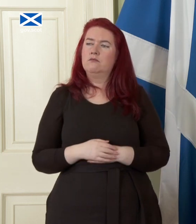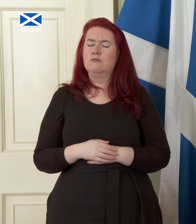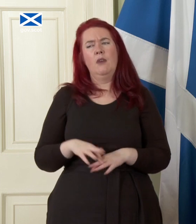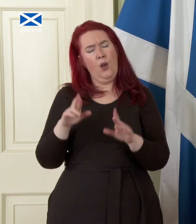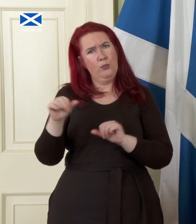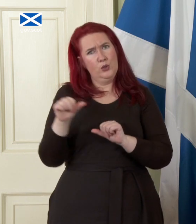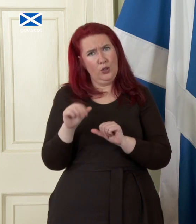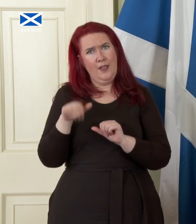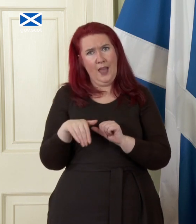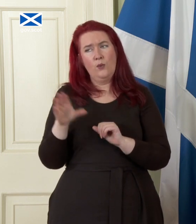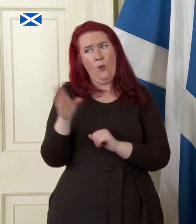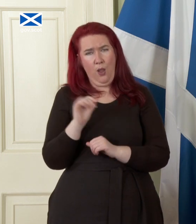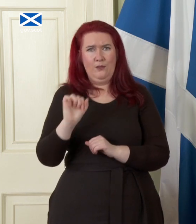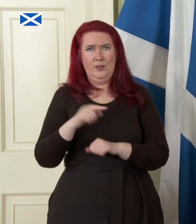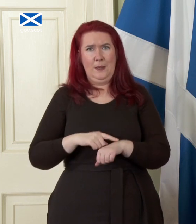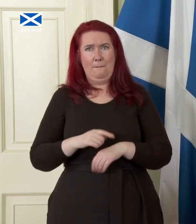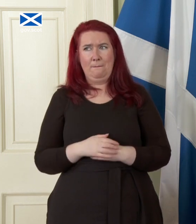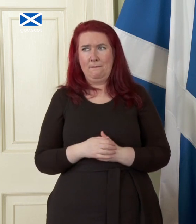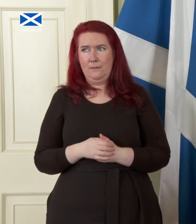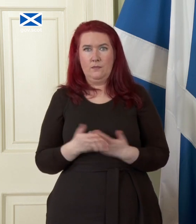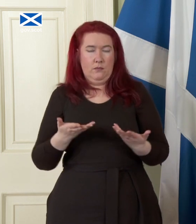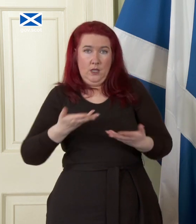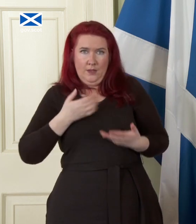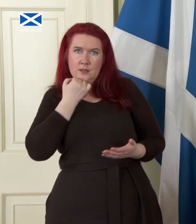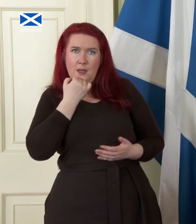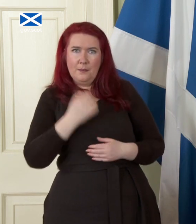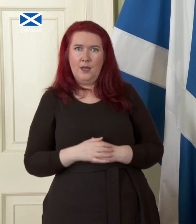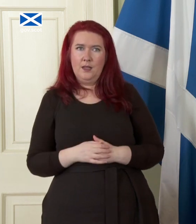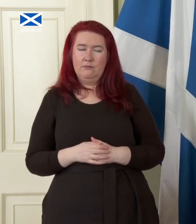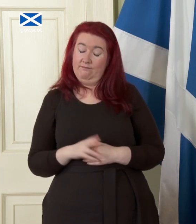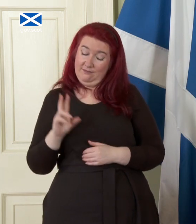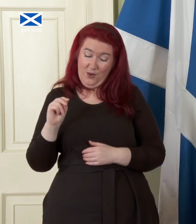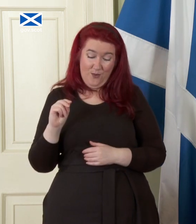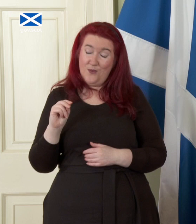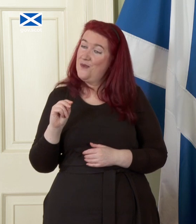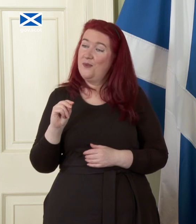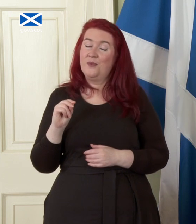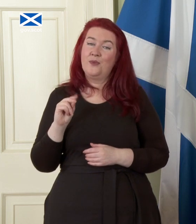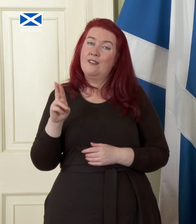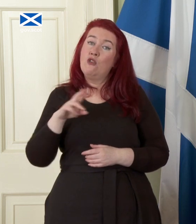than all of that but give us a number then no I'm not for the reasons I've set out the